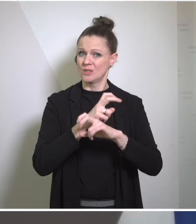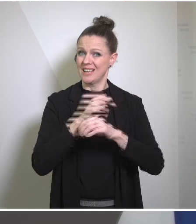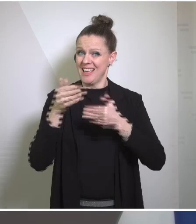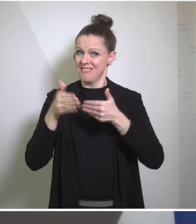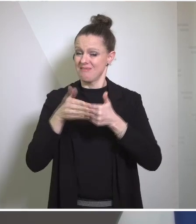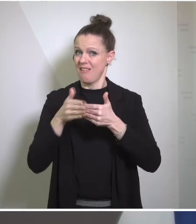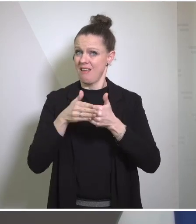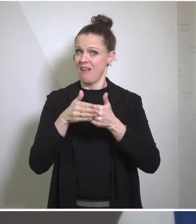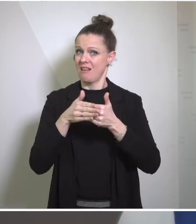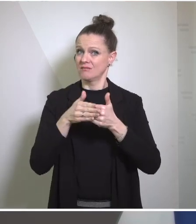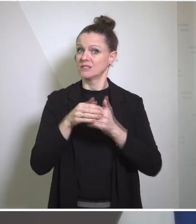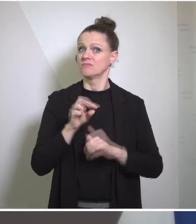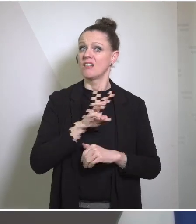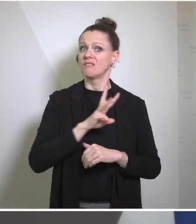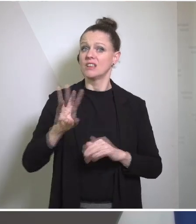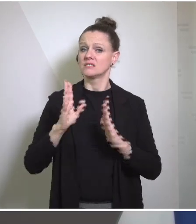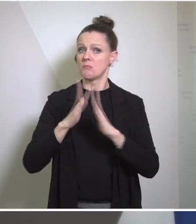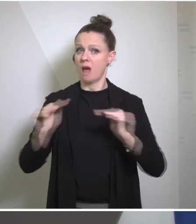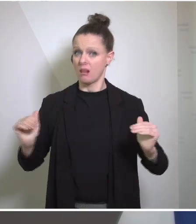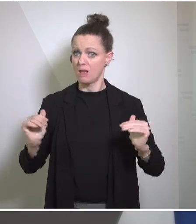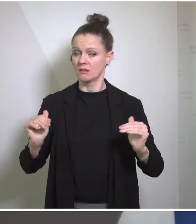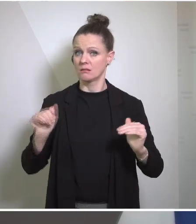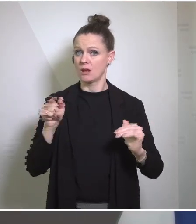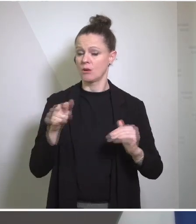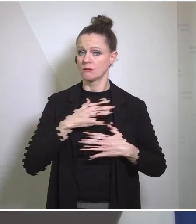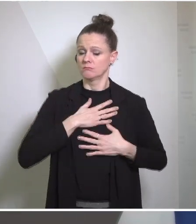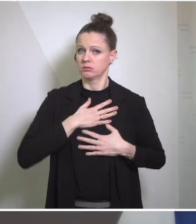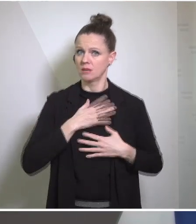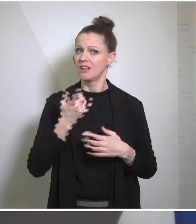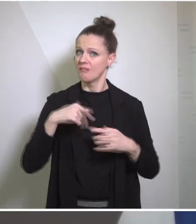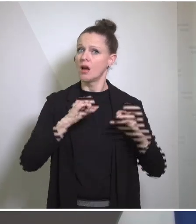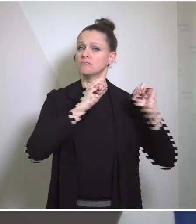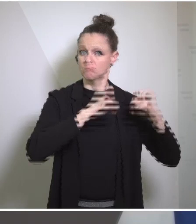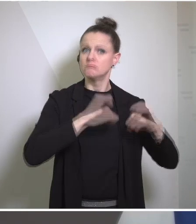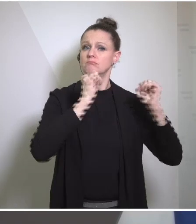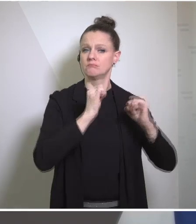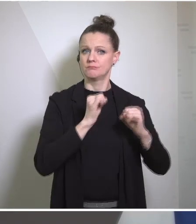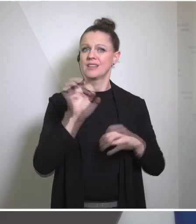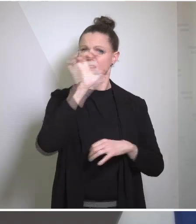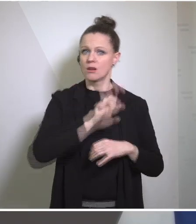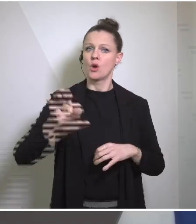which is the Western Balkans. And here again we are both committed to the European future of this